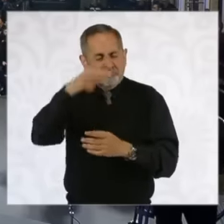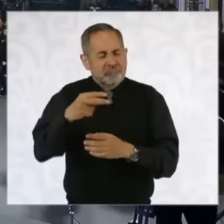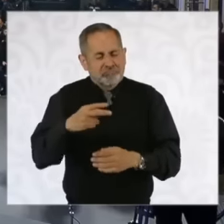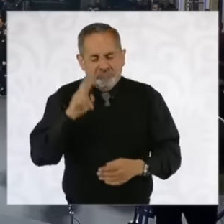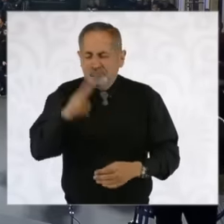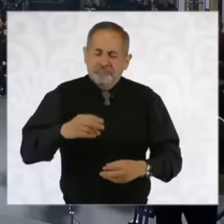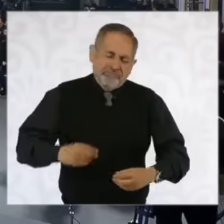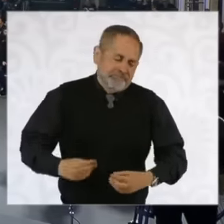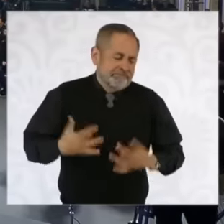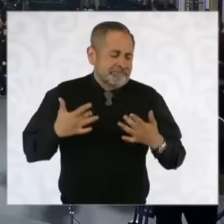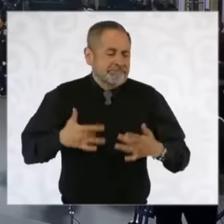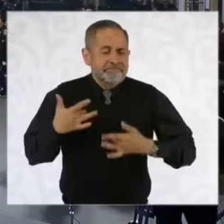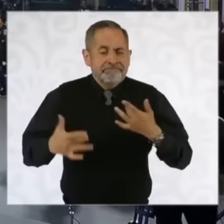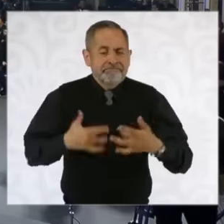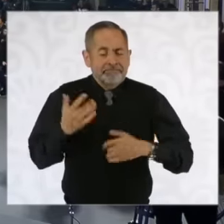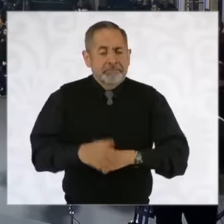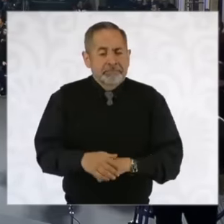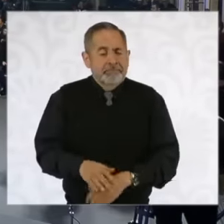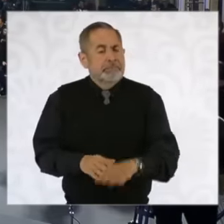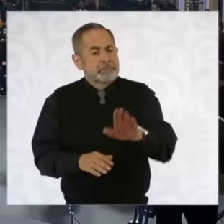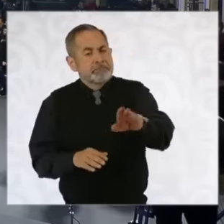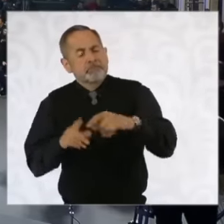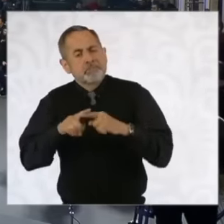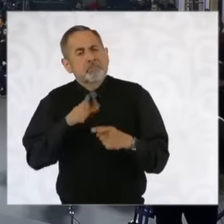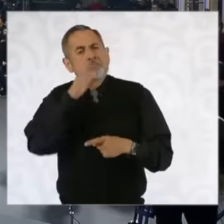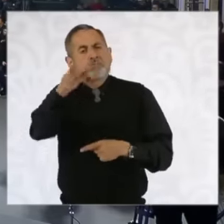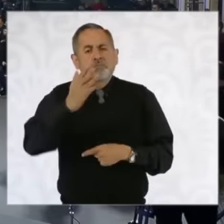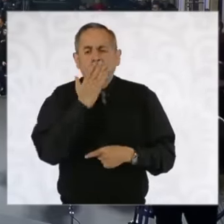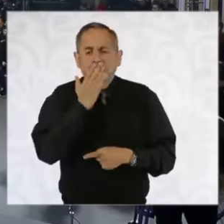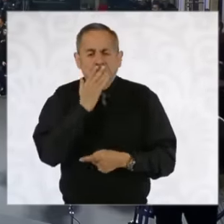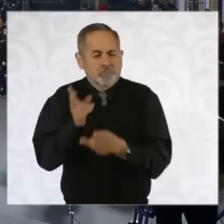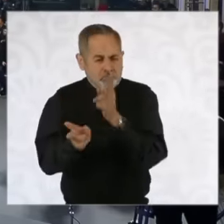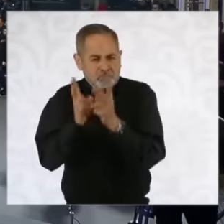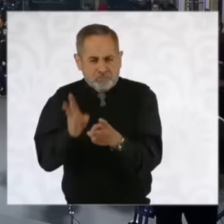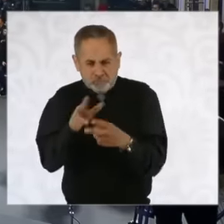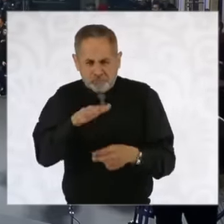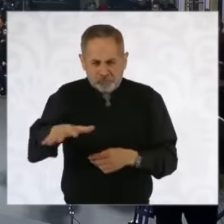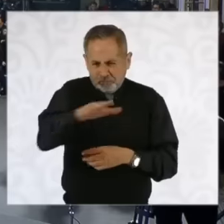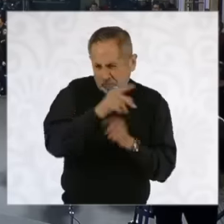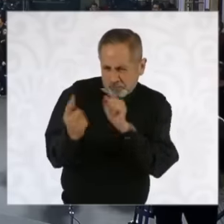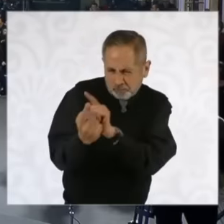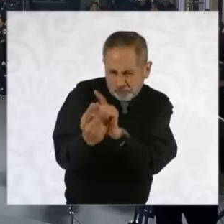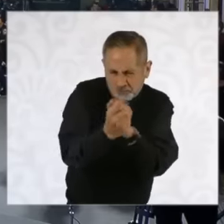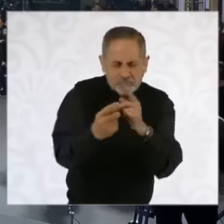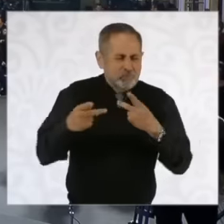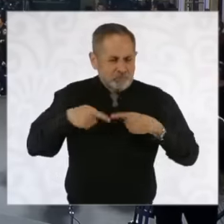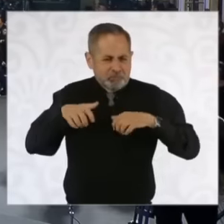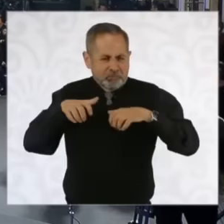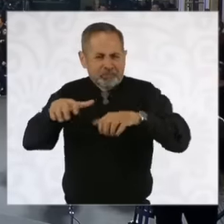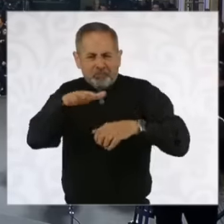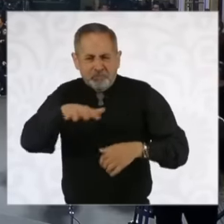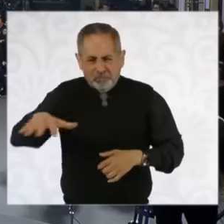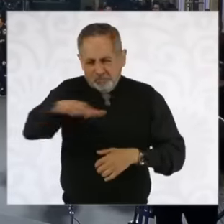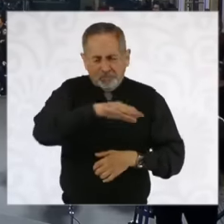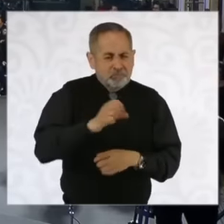all this. Look, when I go to Sonora I talk a lot with the people. The people there